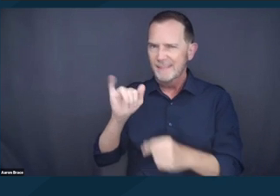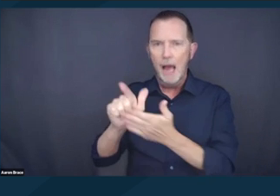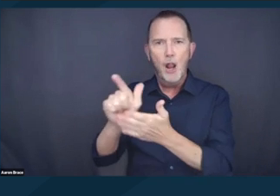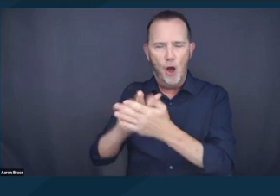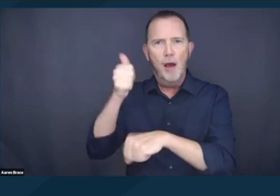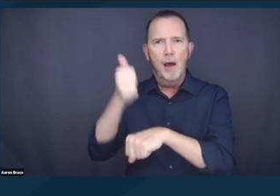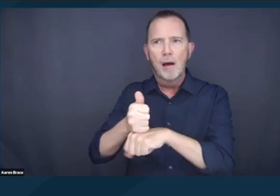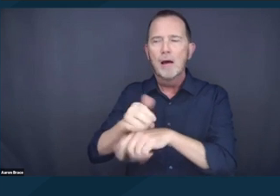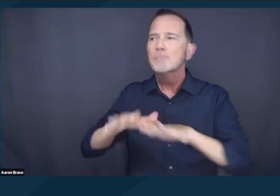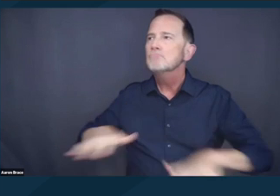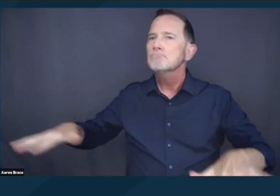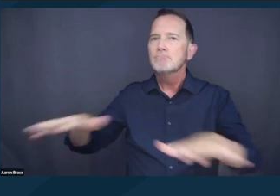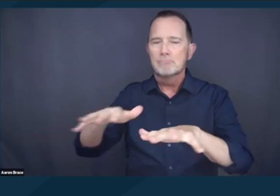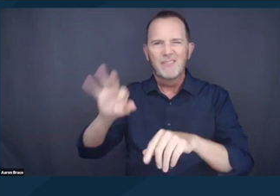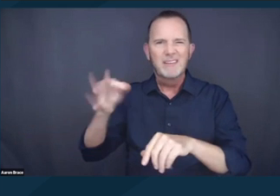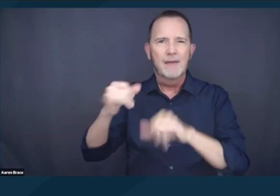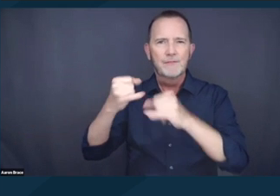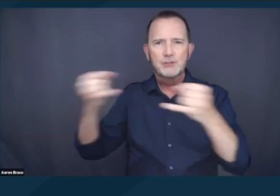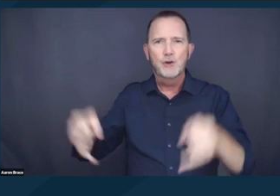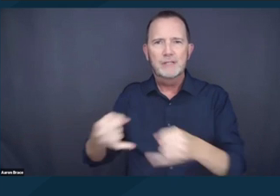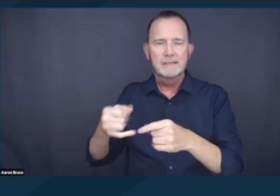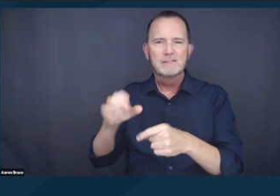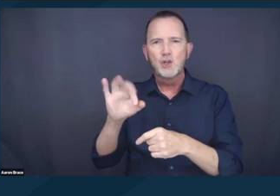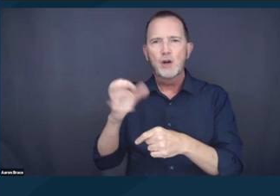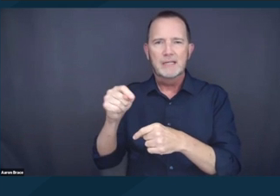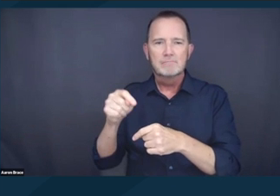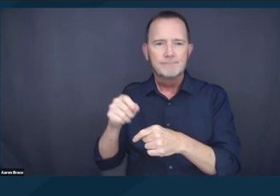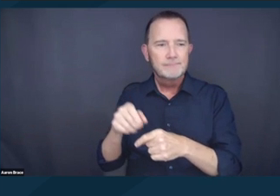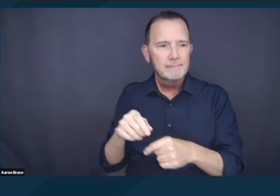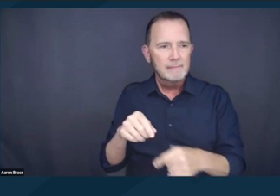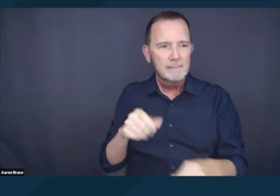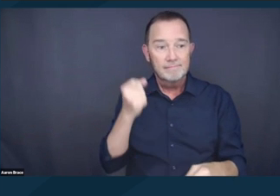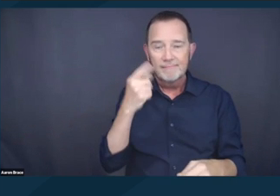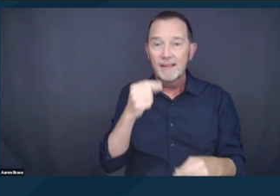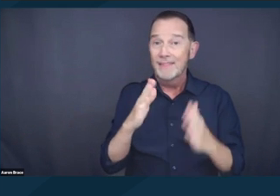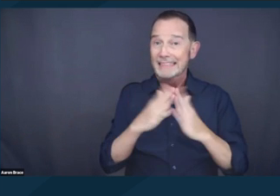The City of Grants Pass was very unhappy with the District Court's decision in the Johnson case